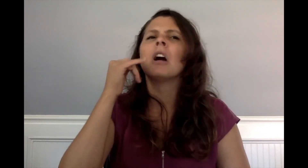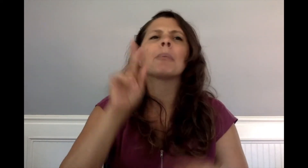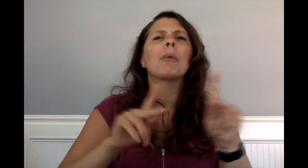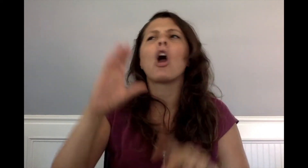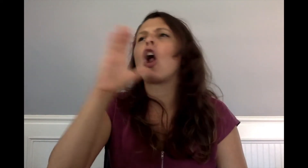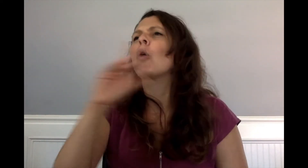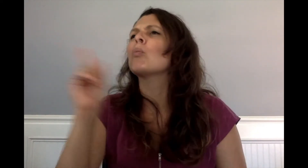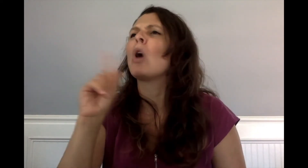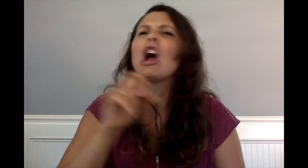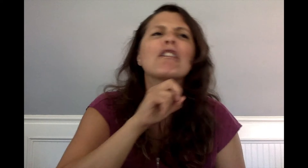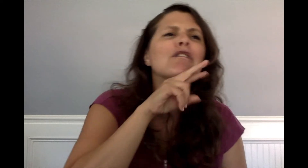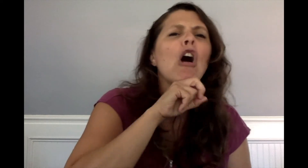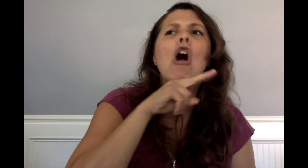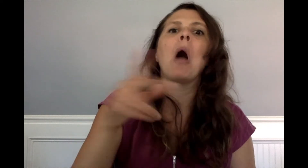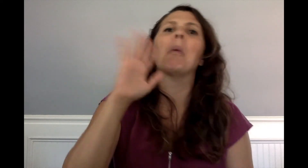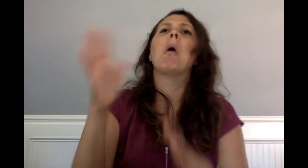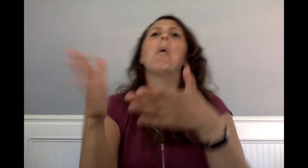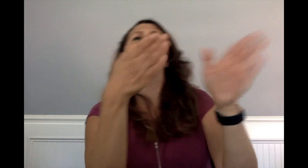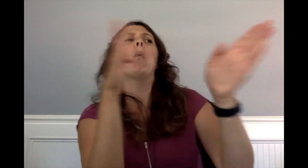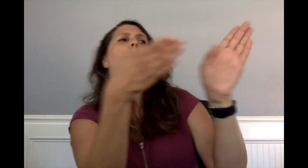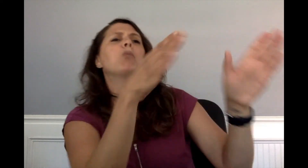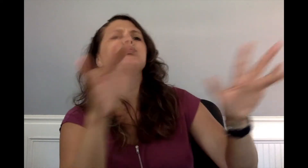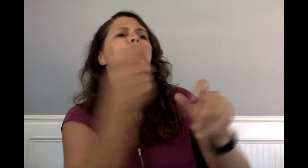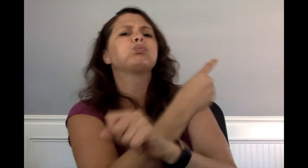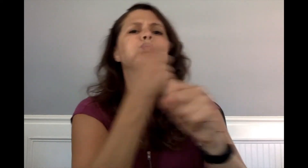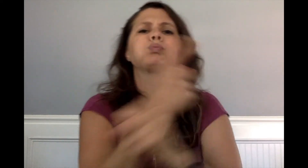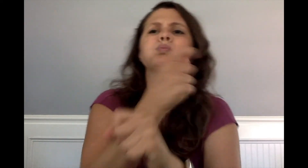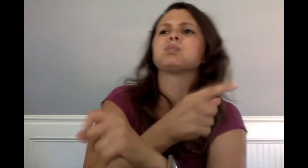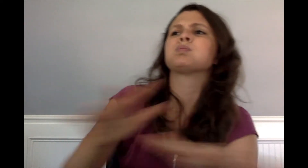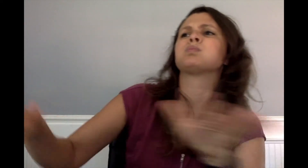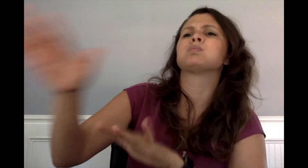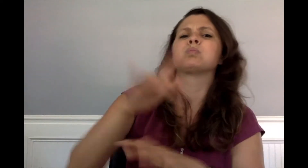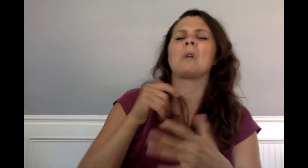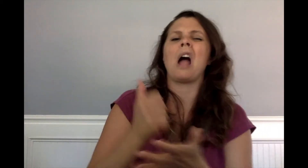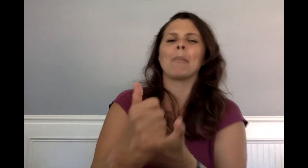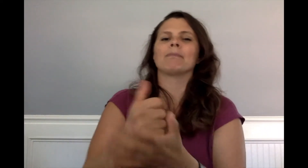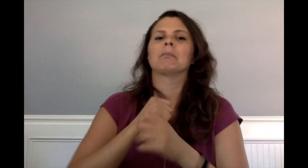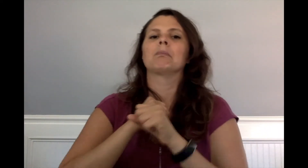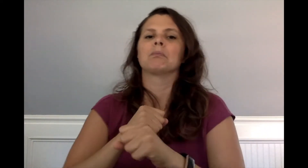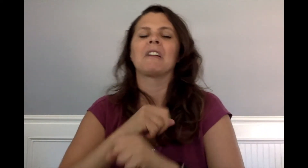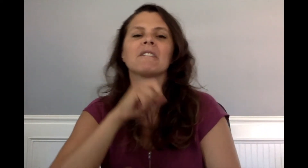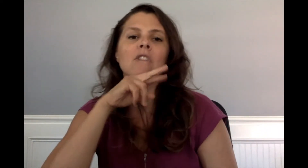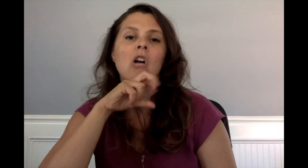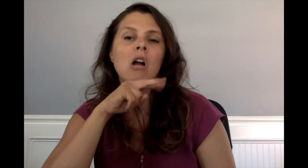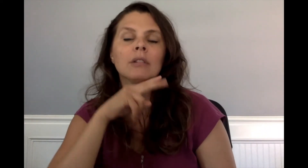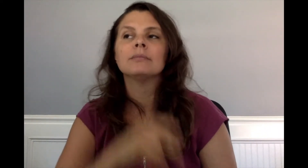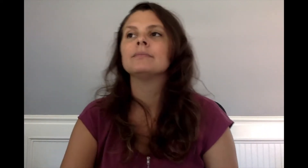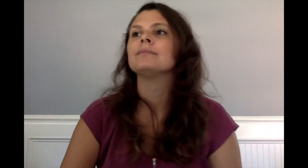searching for Frog while they were gone.